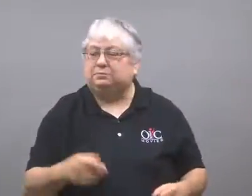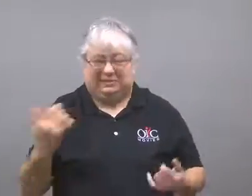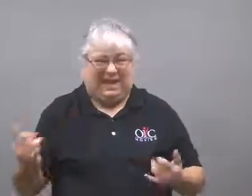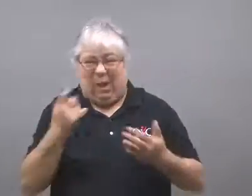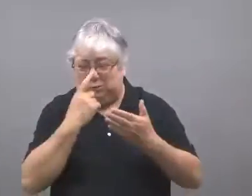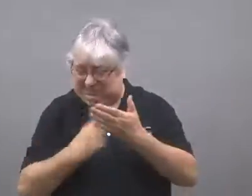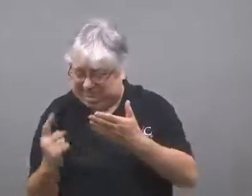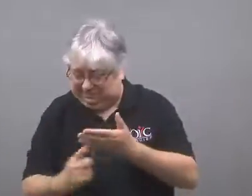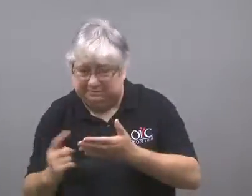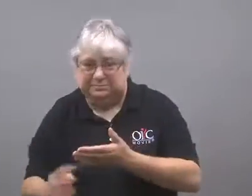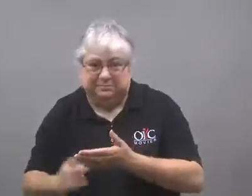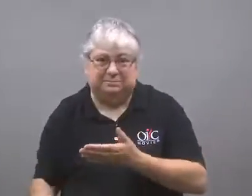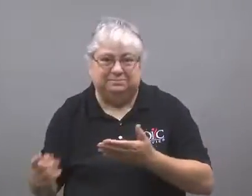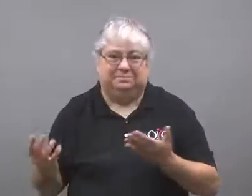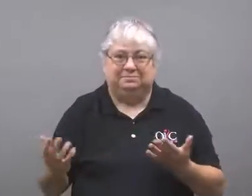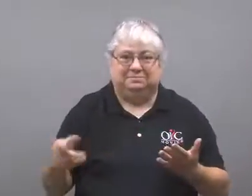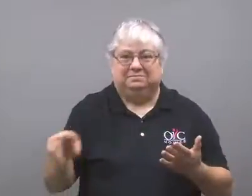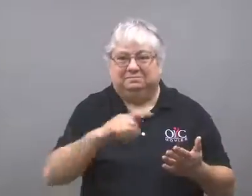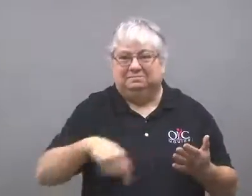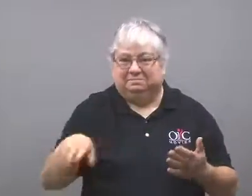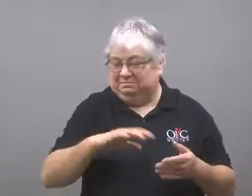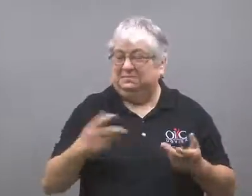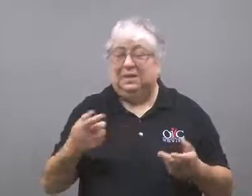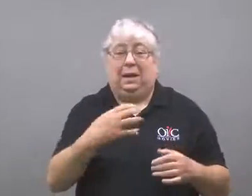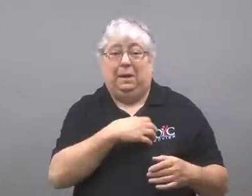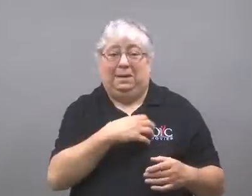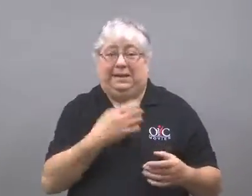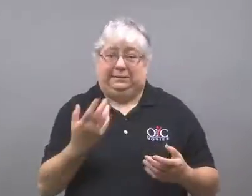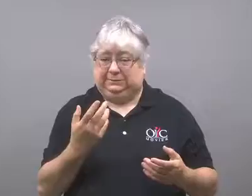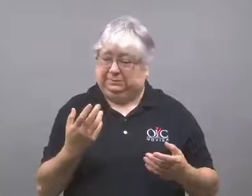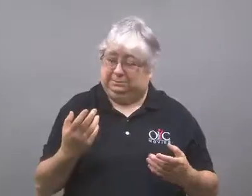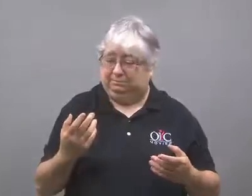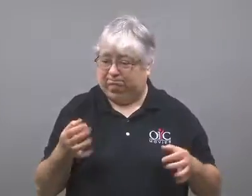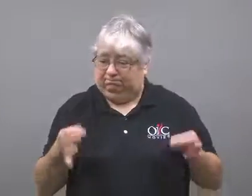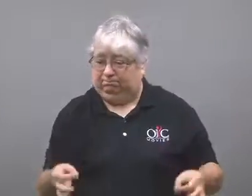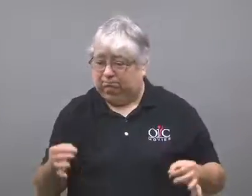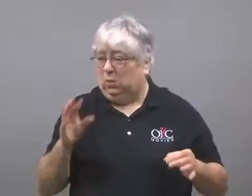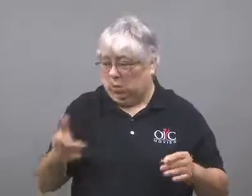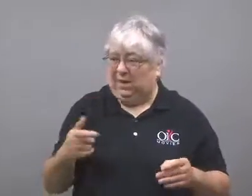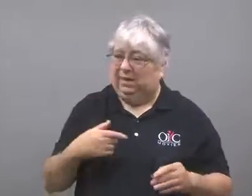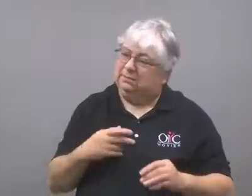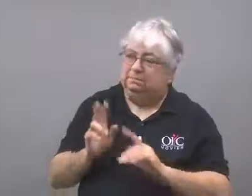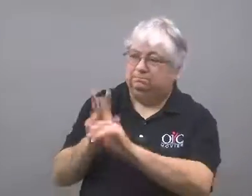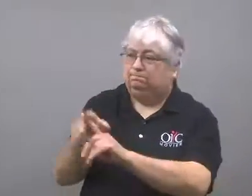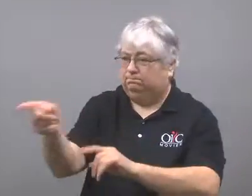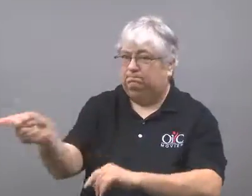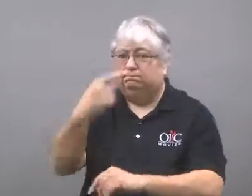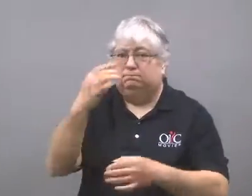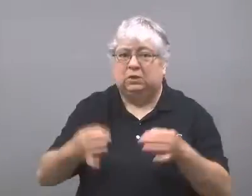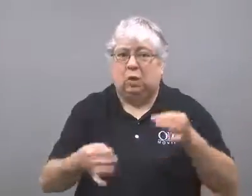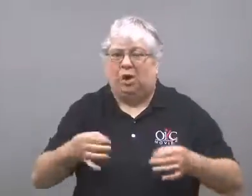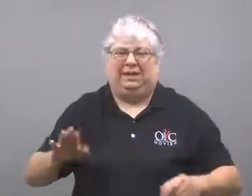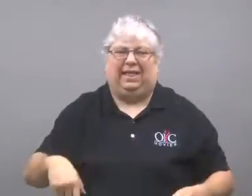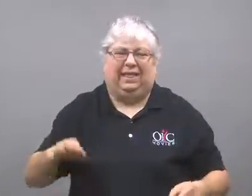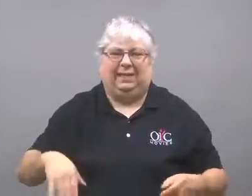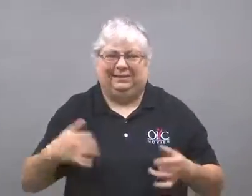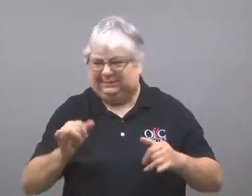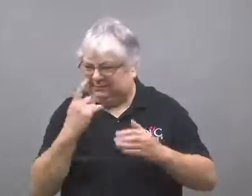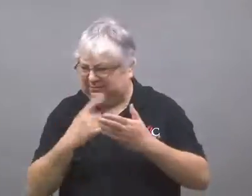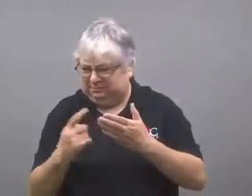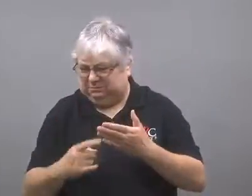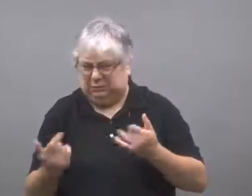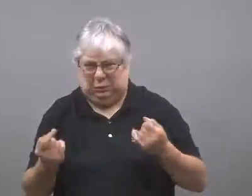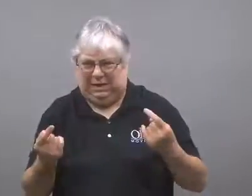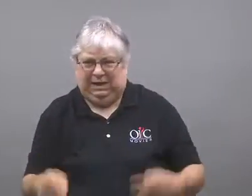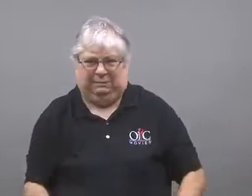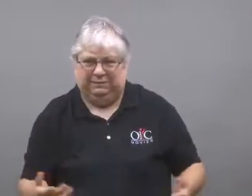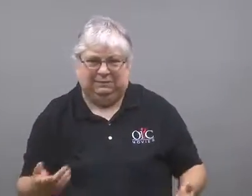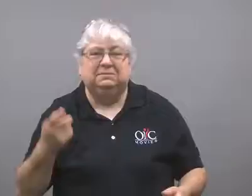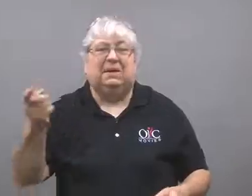An investigation is ongoing. Police have not decided yet whether to press charges.